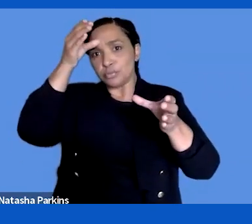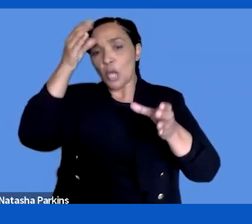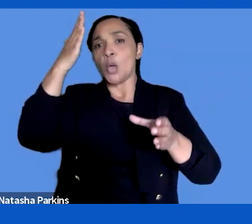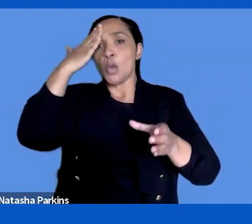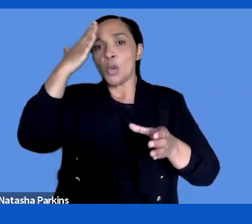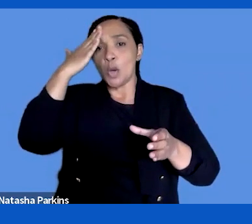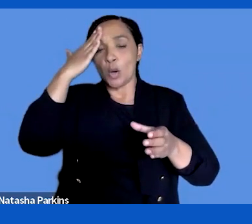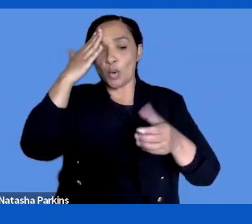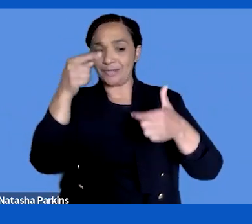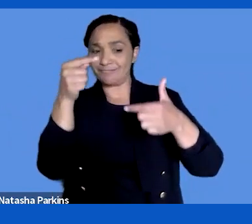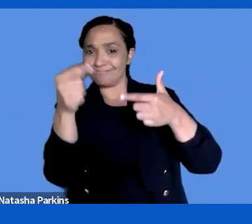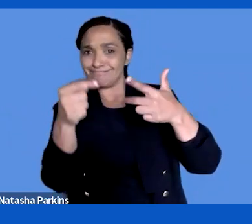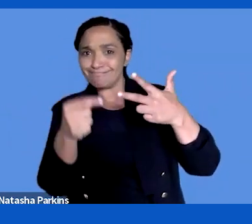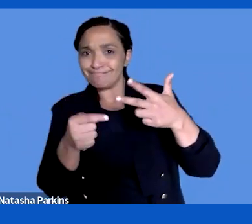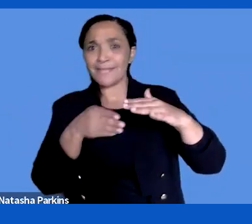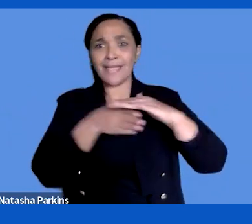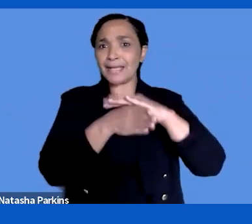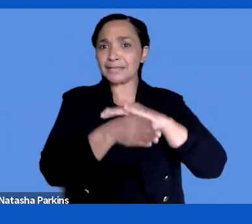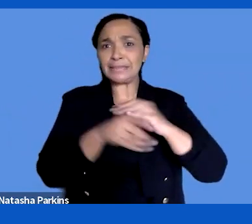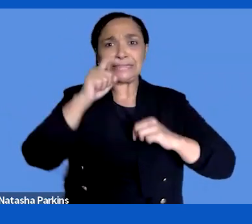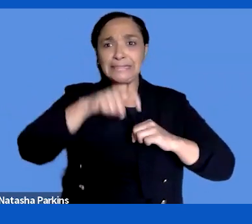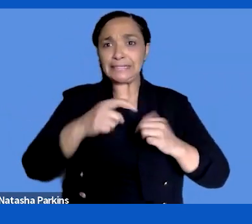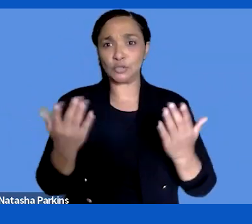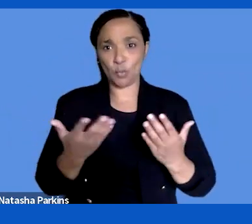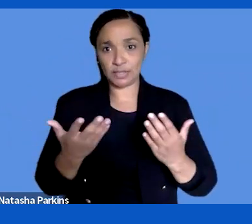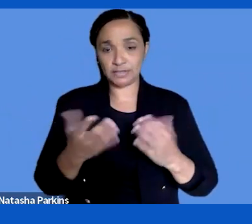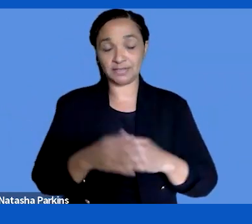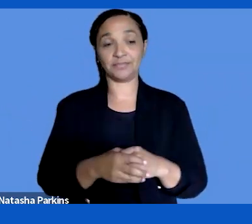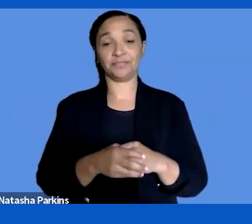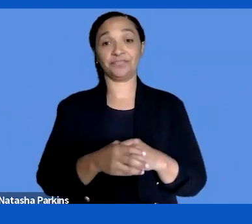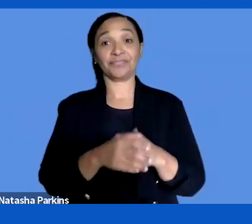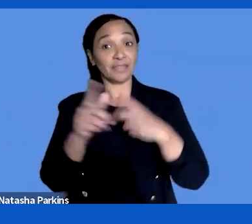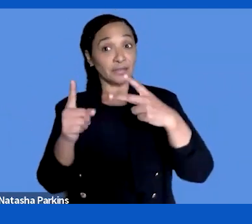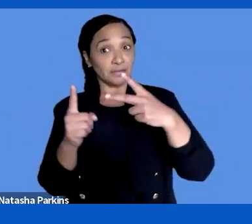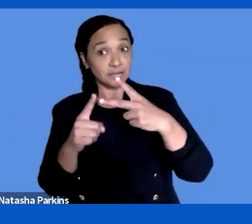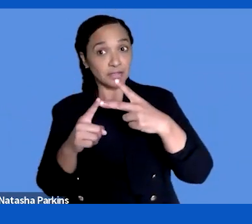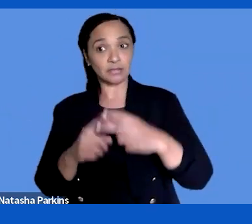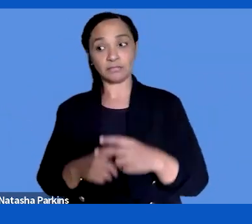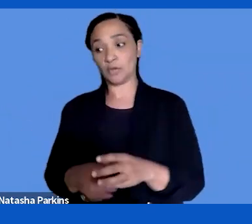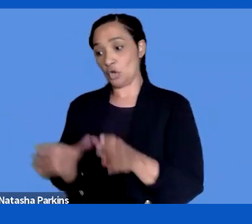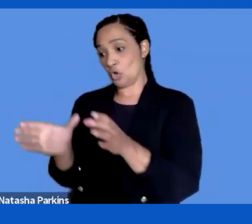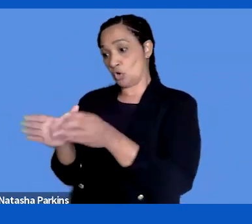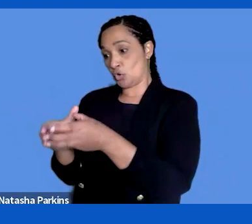And second, people with disabilities should be involved in the motivation of the digital